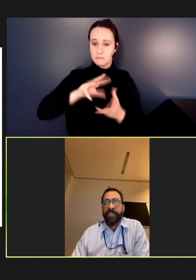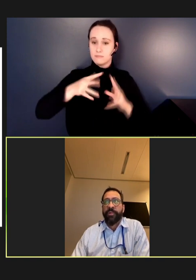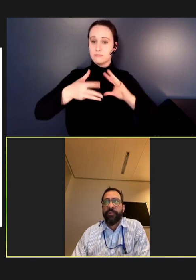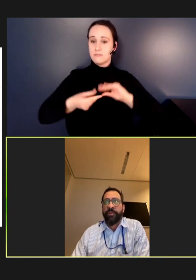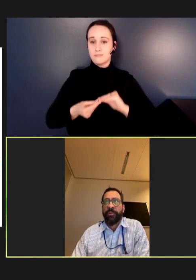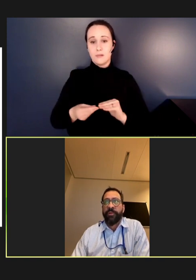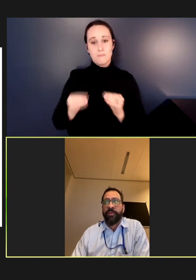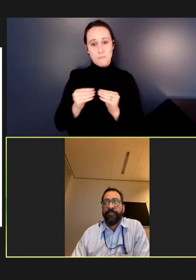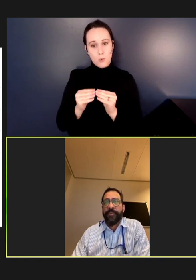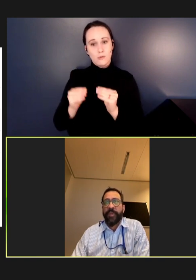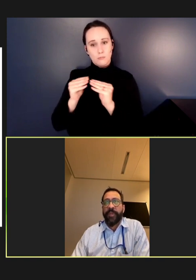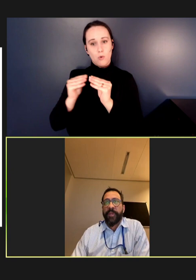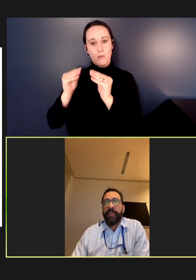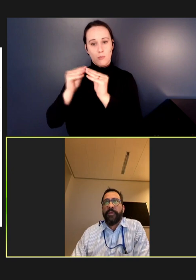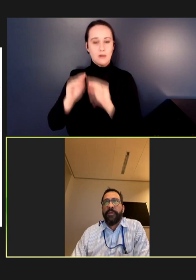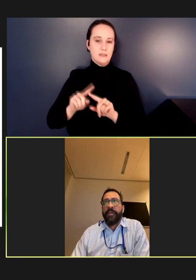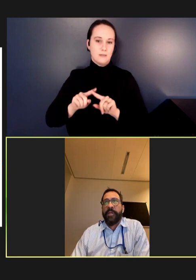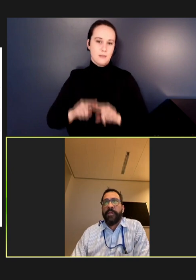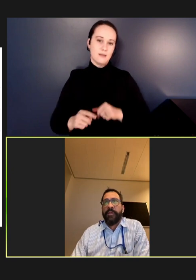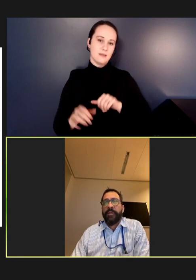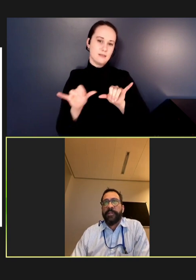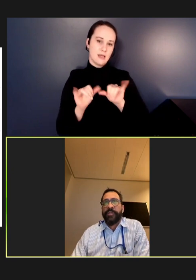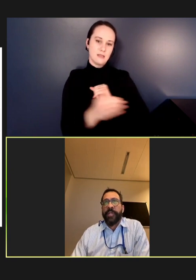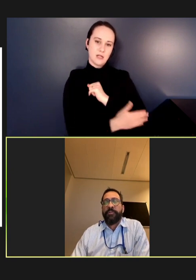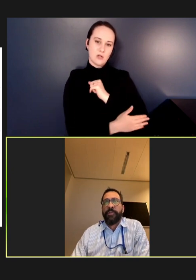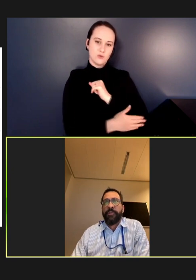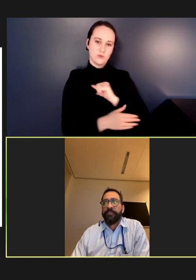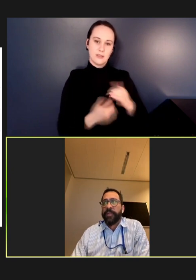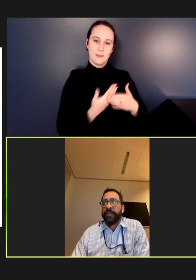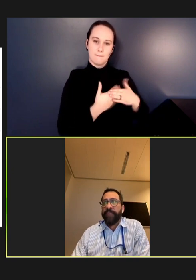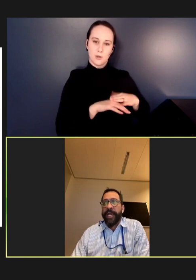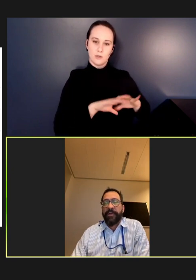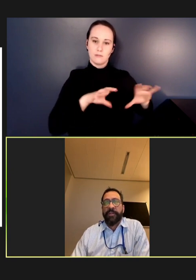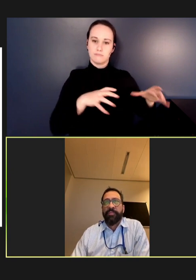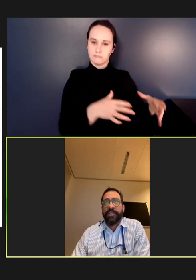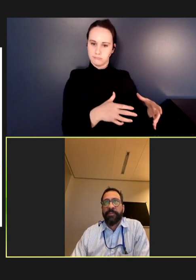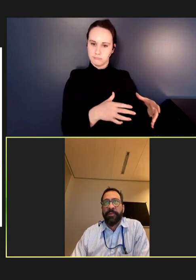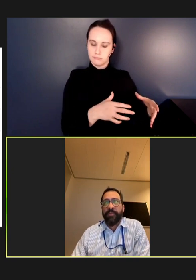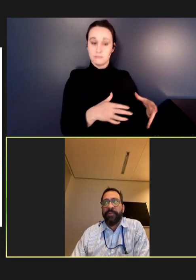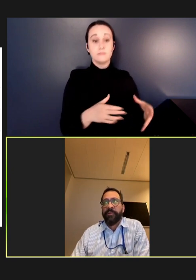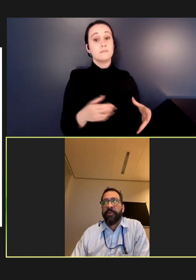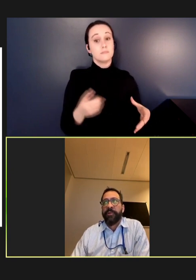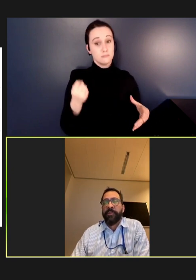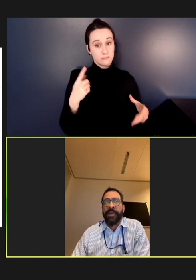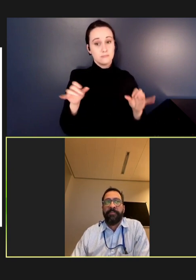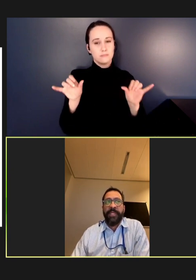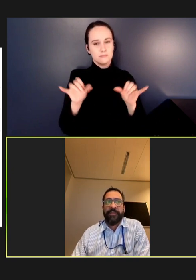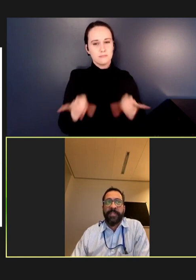birth cohort. There's a general pattern or principle that we've learned about measles